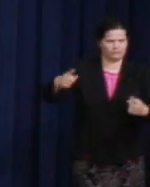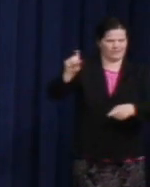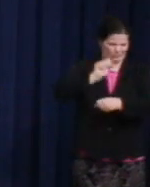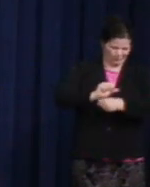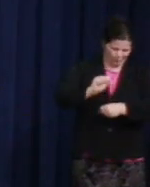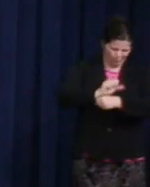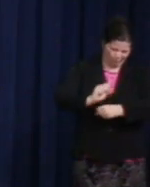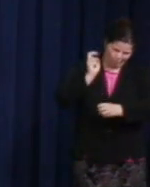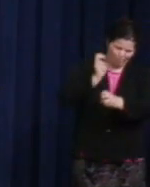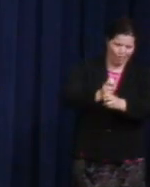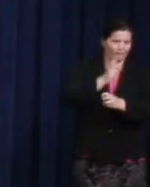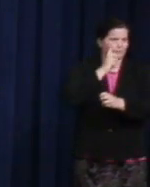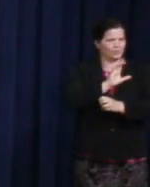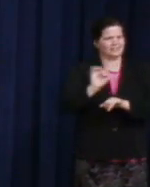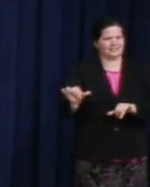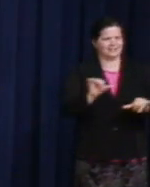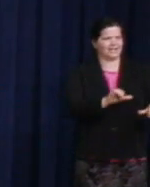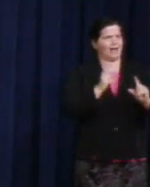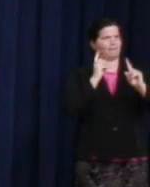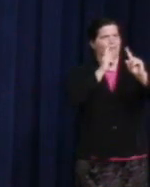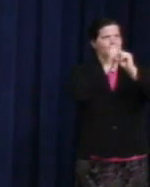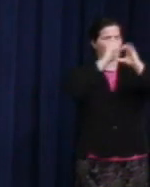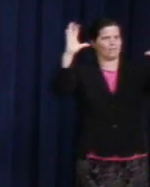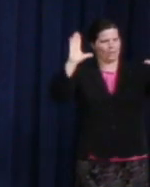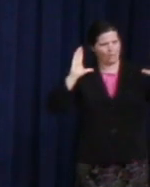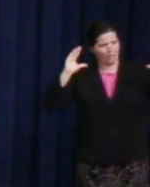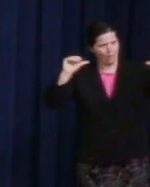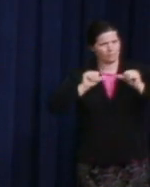So please join me in welcoming to the podium Harvey Milk's nephew and the co-founder